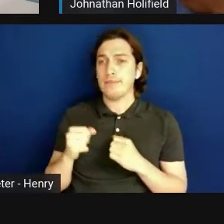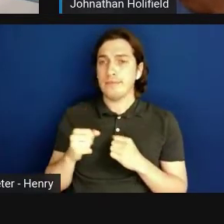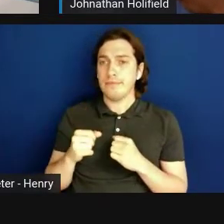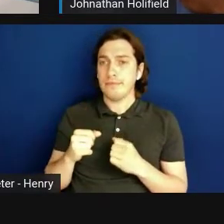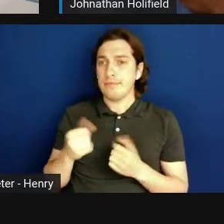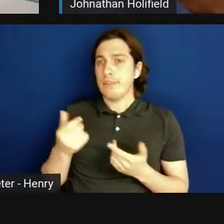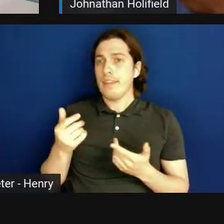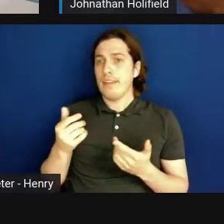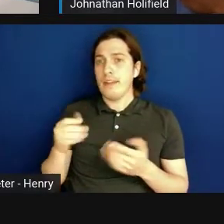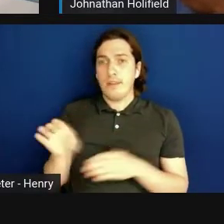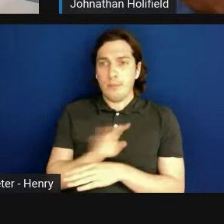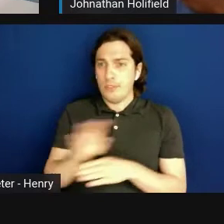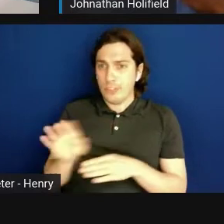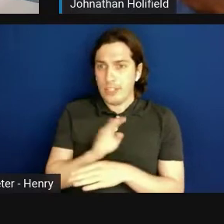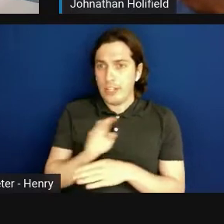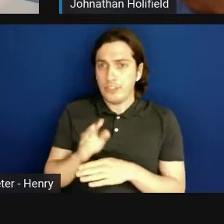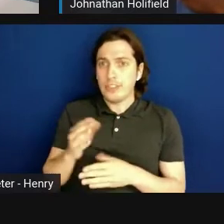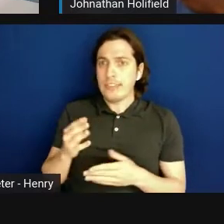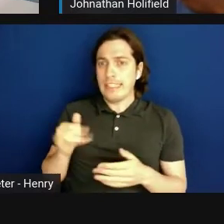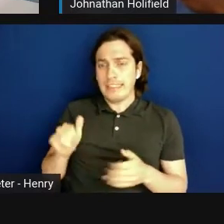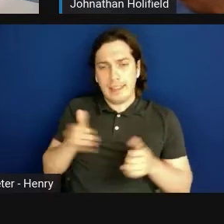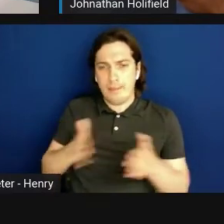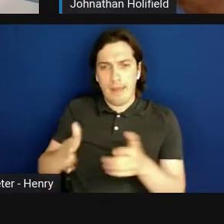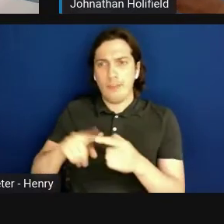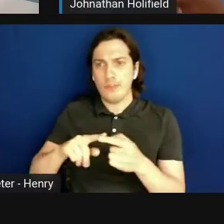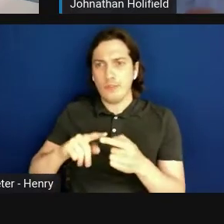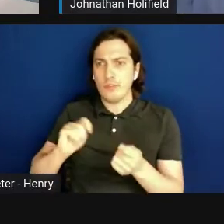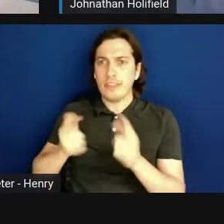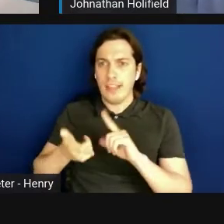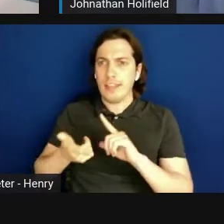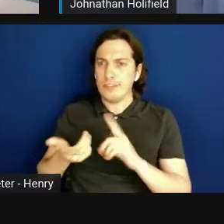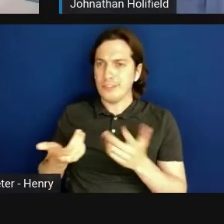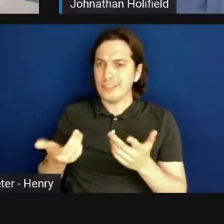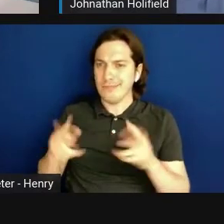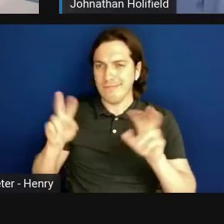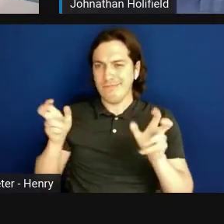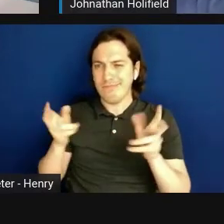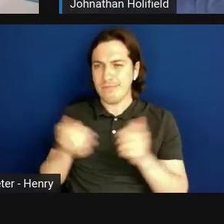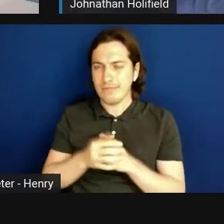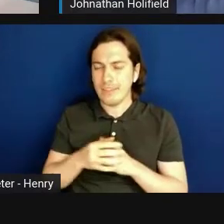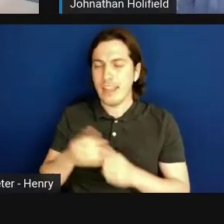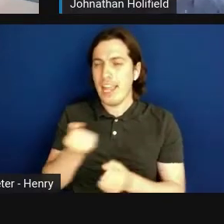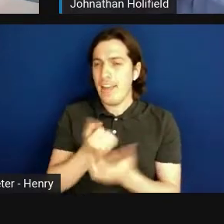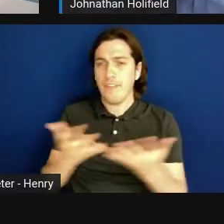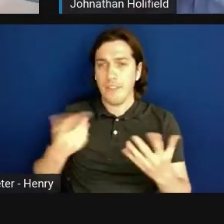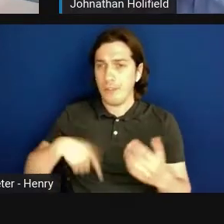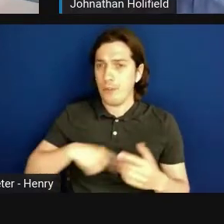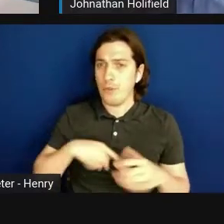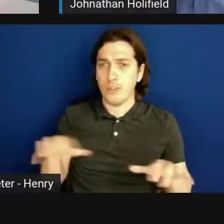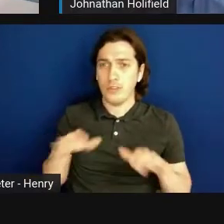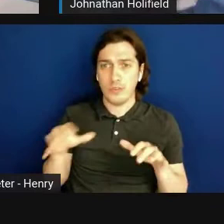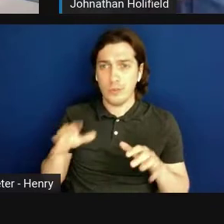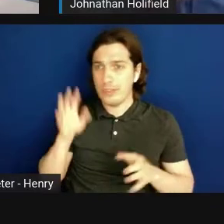is the path to translation. Everything that we do that is innovative and exciting